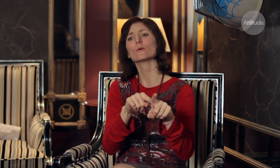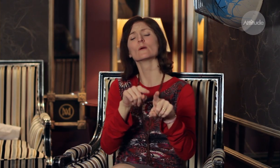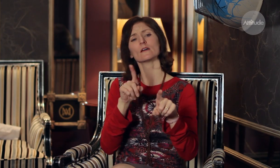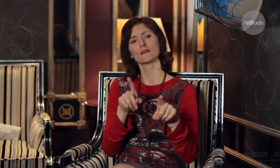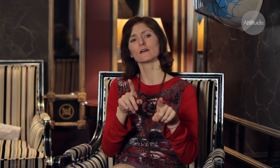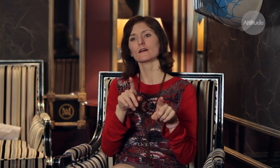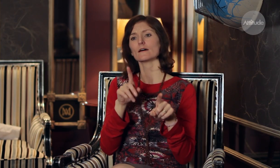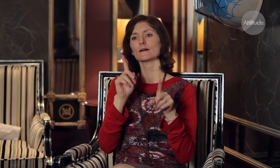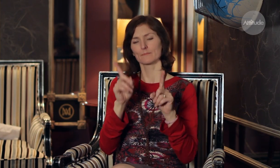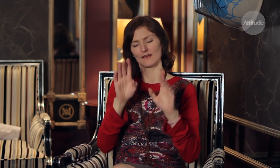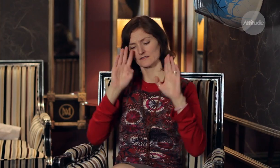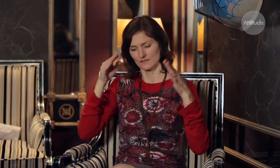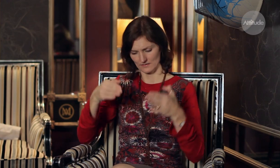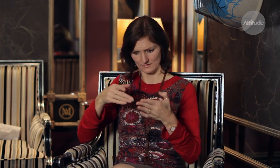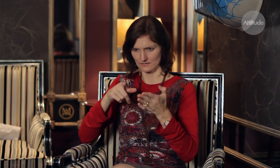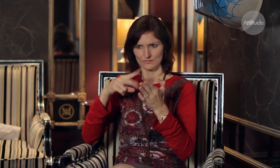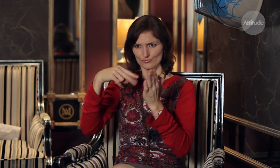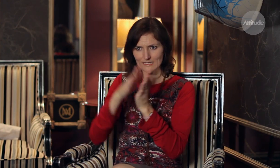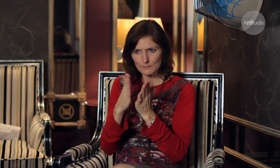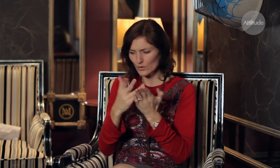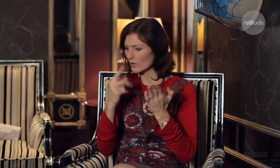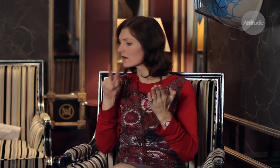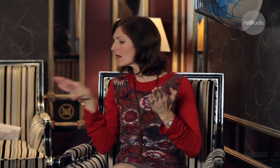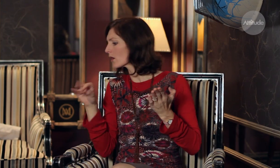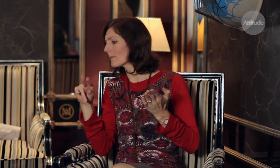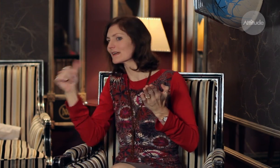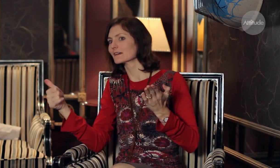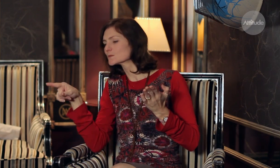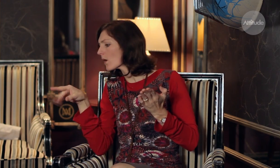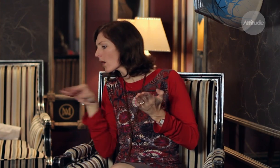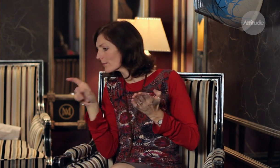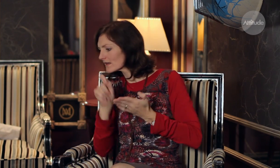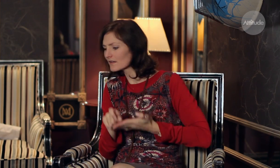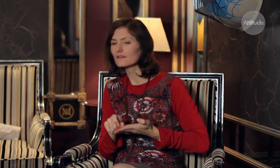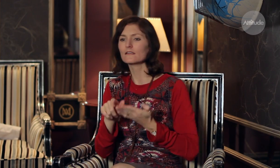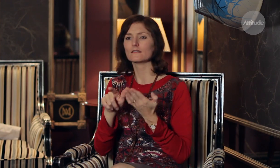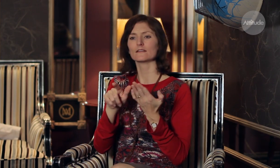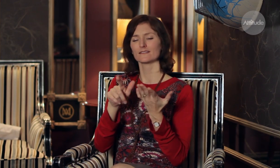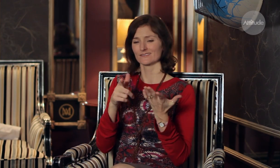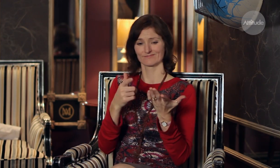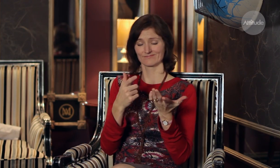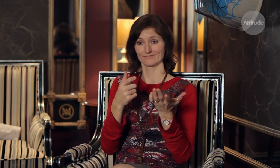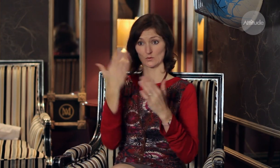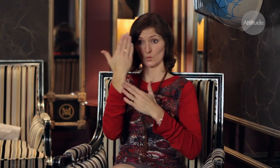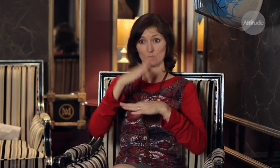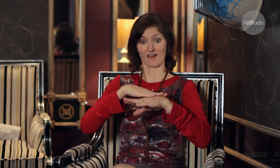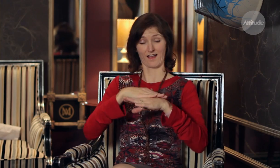so a lot of the time at school I didn’t really understand the topics. But then when I got